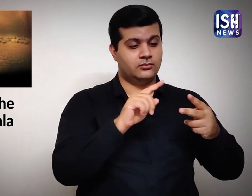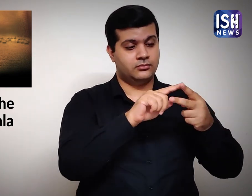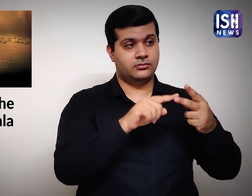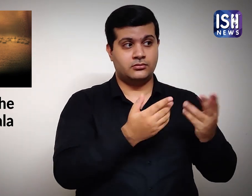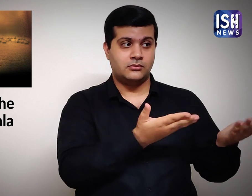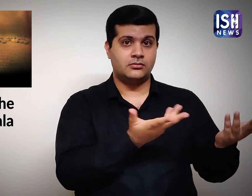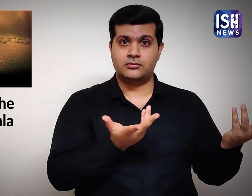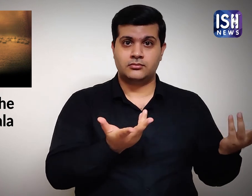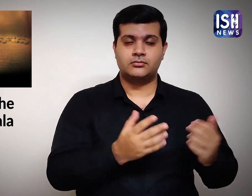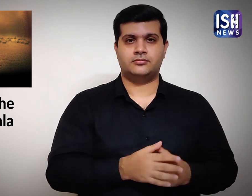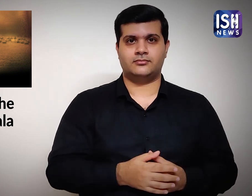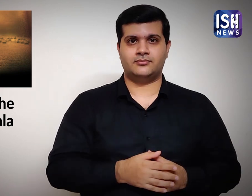Hussain was given two options.